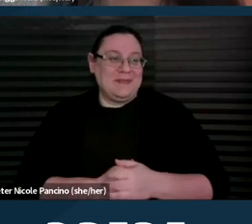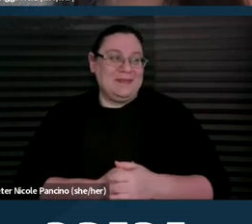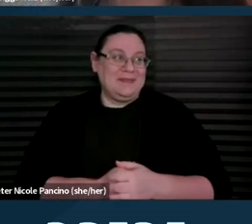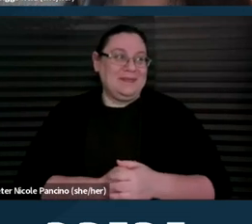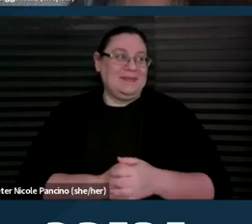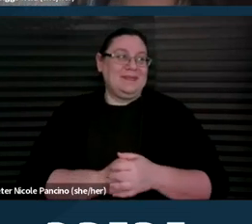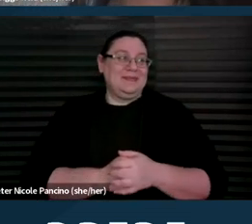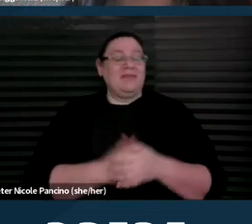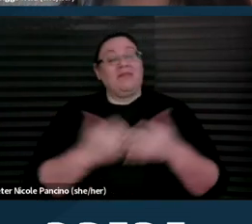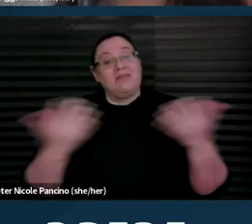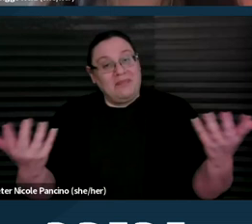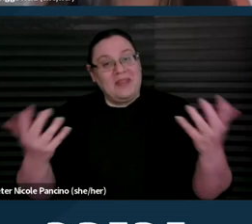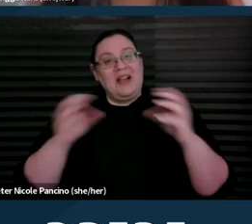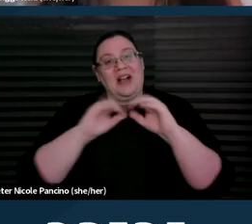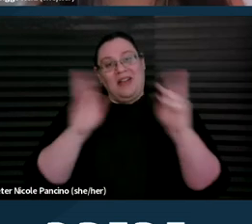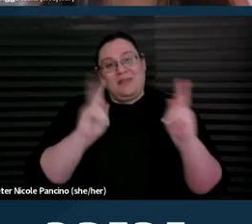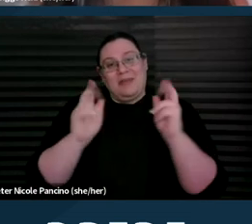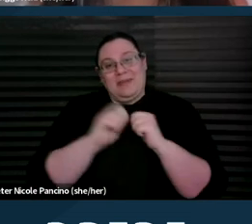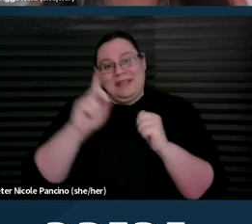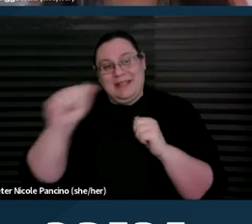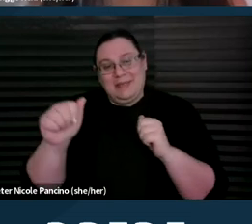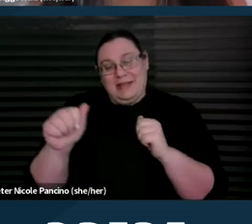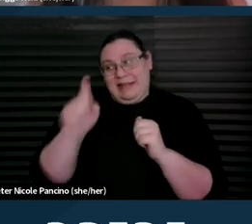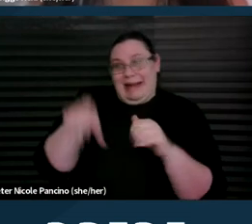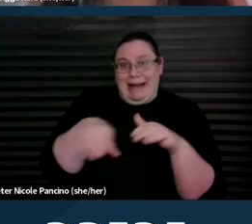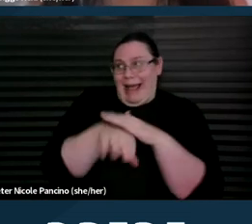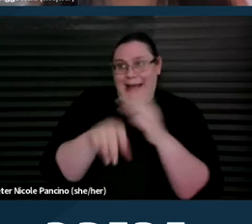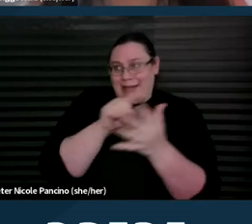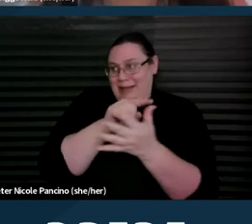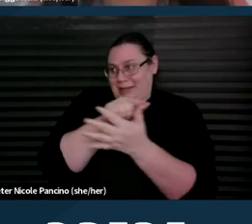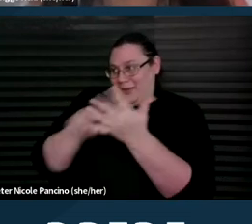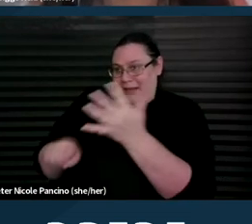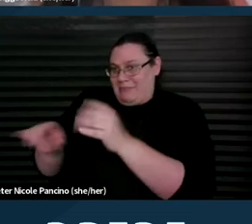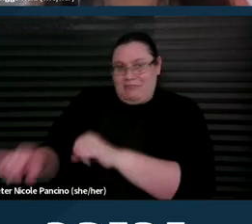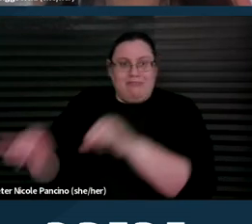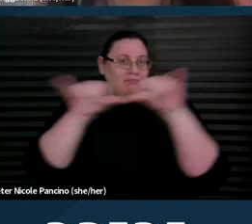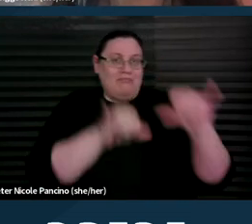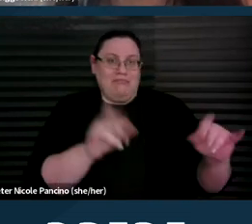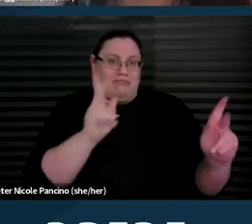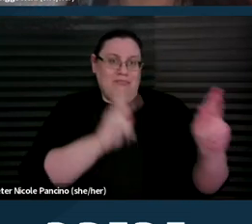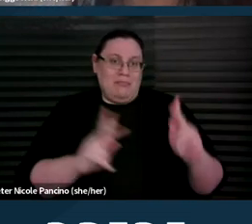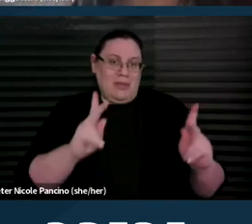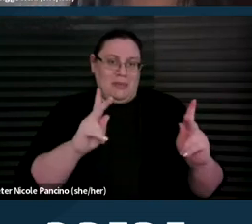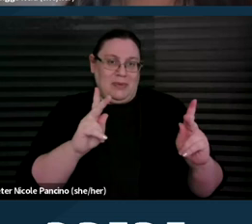Obviously, people with disabilities need access to those things just like people who are non-disabled.